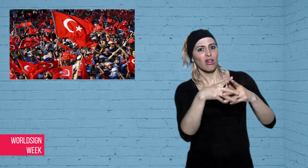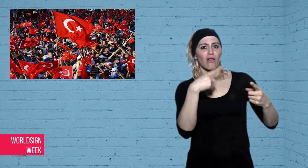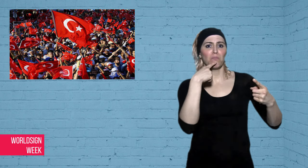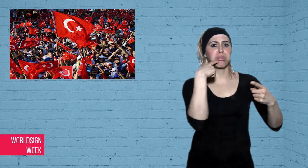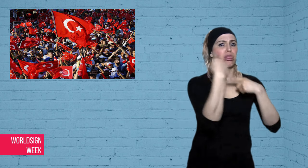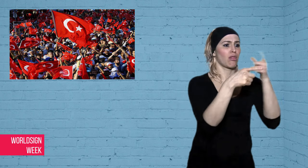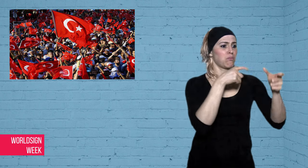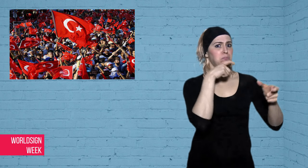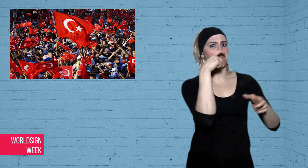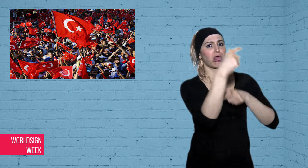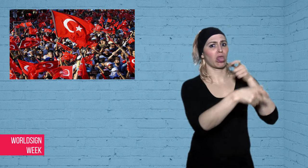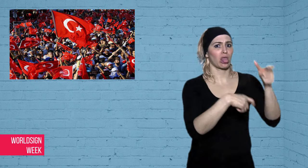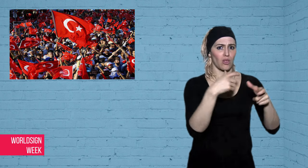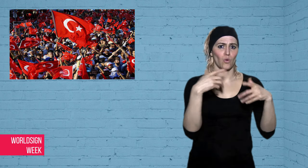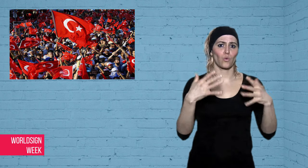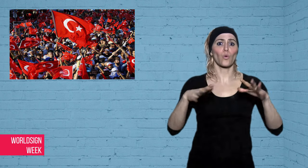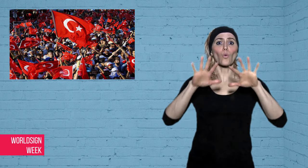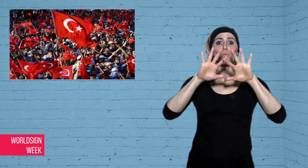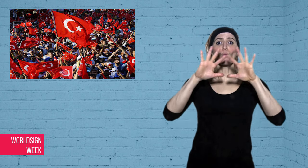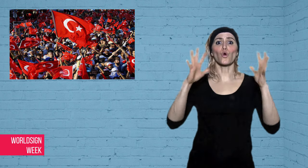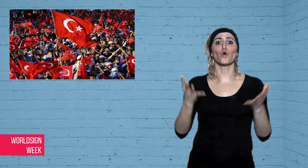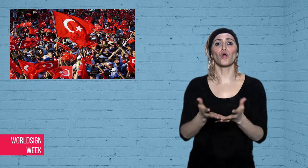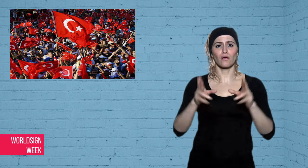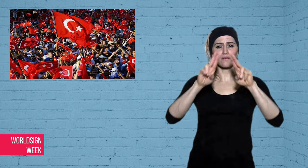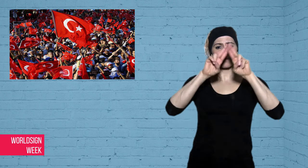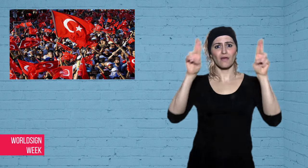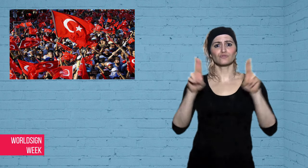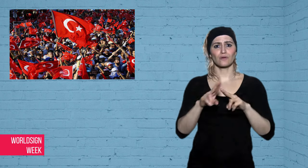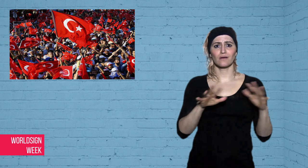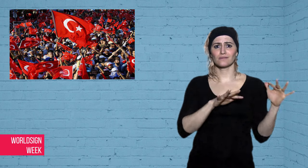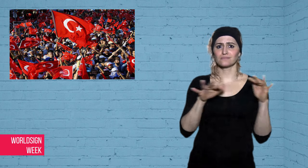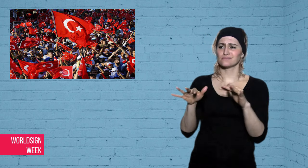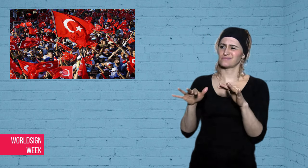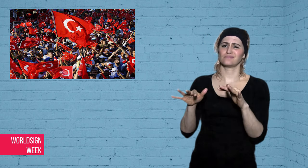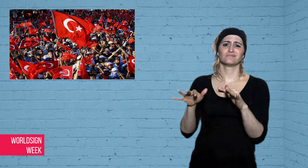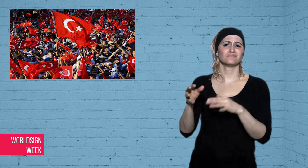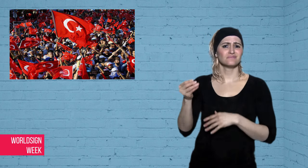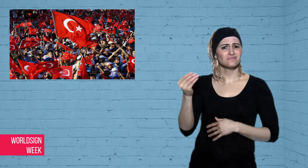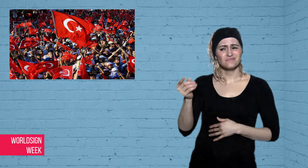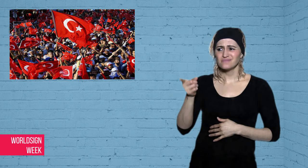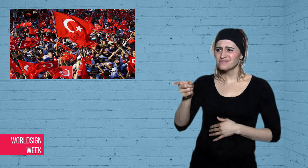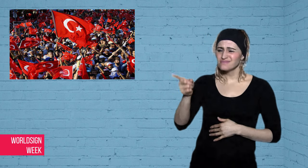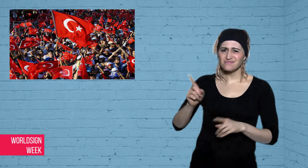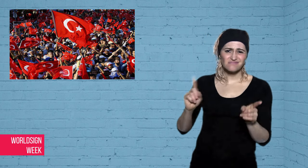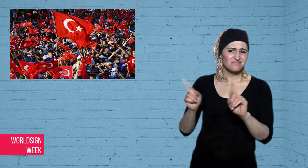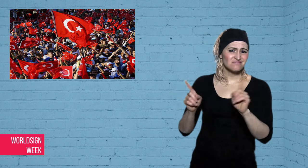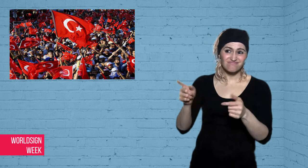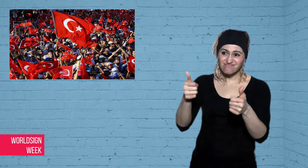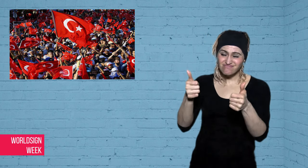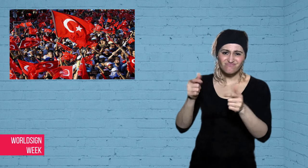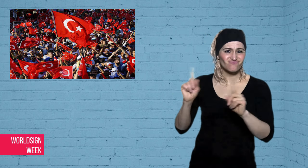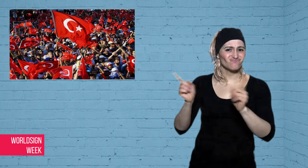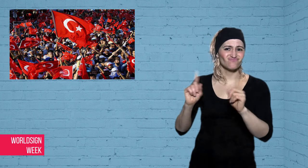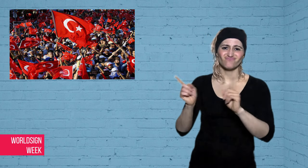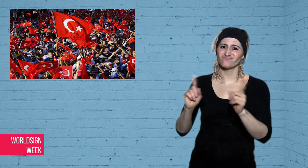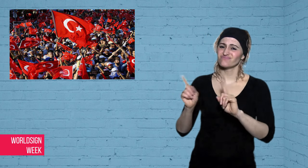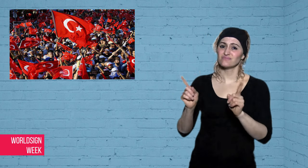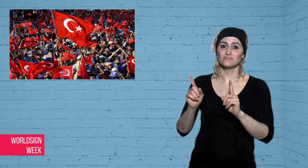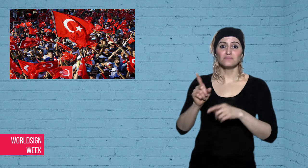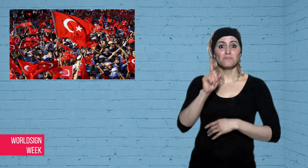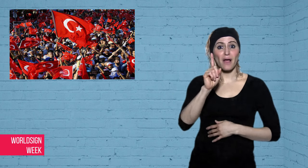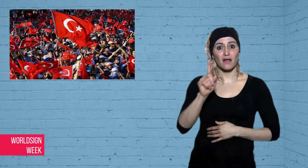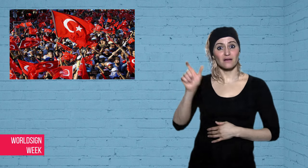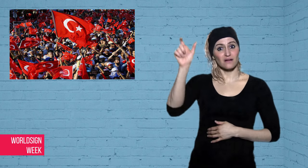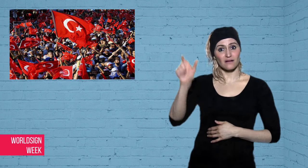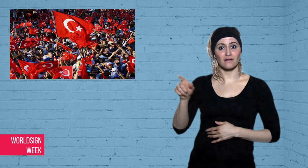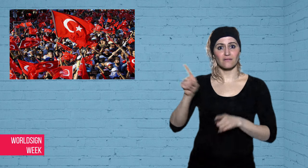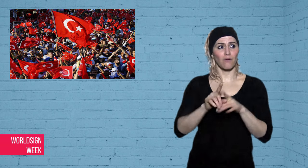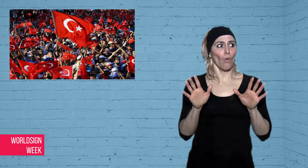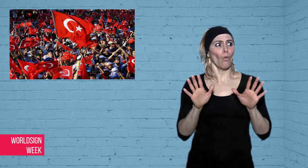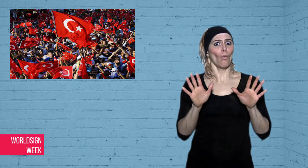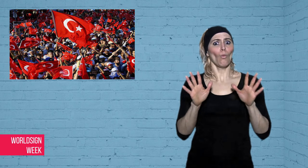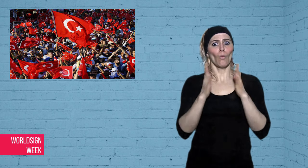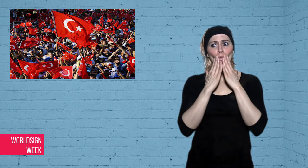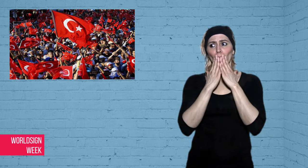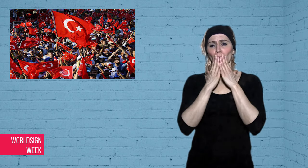and continues to assault verbally and